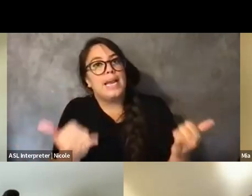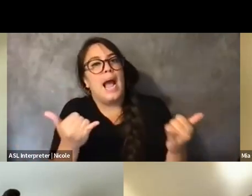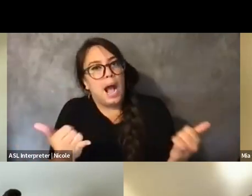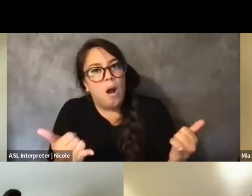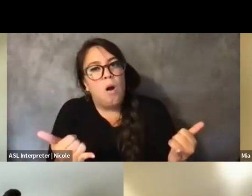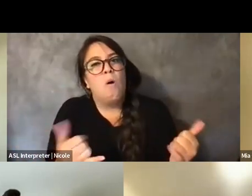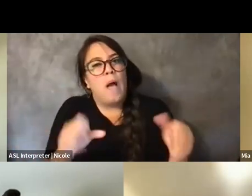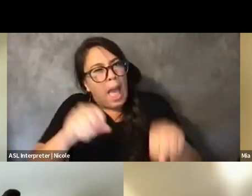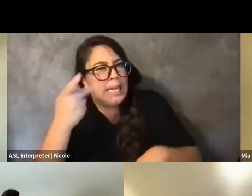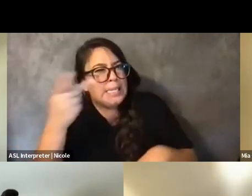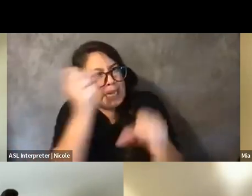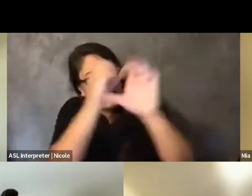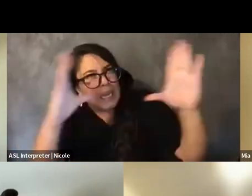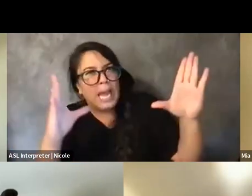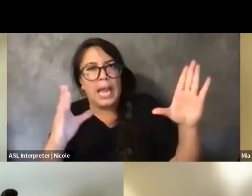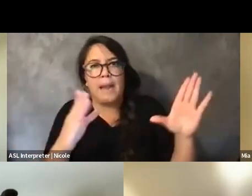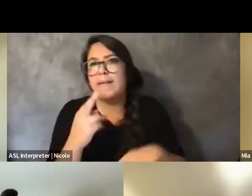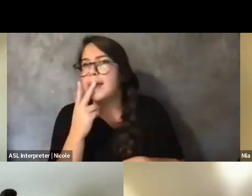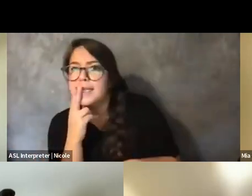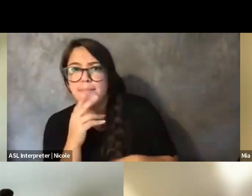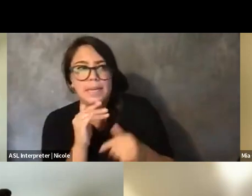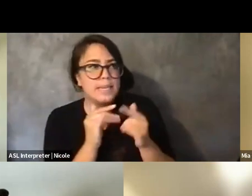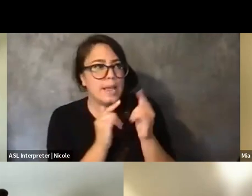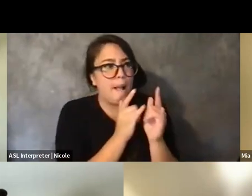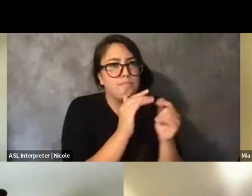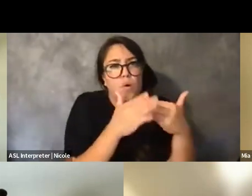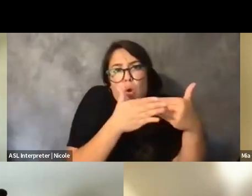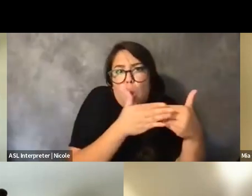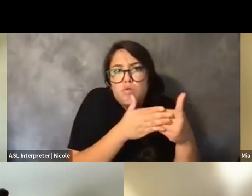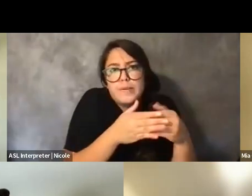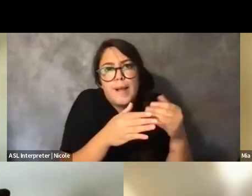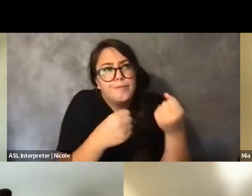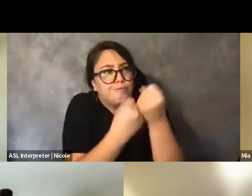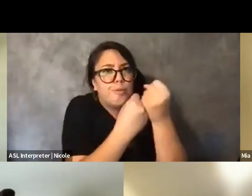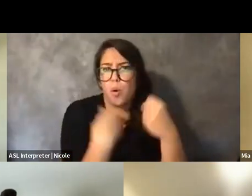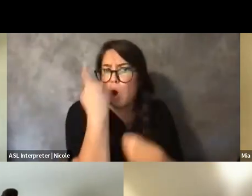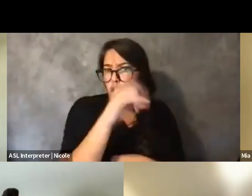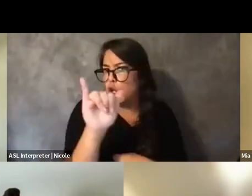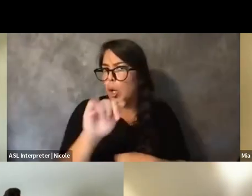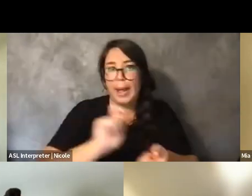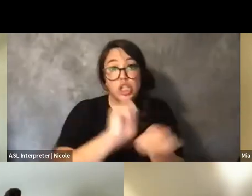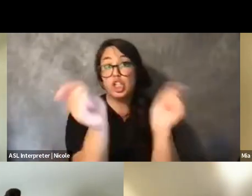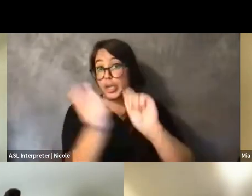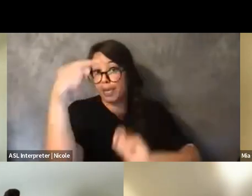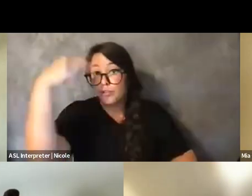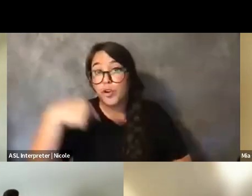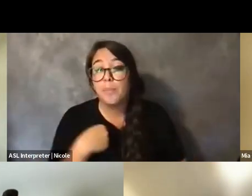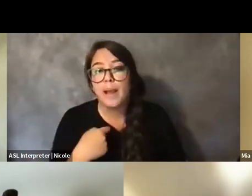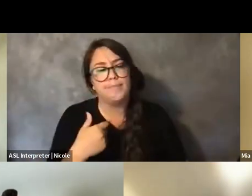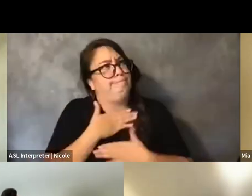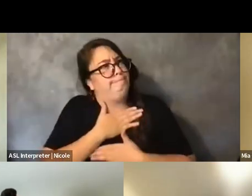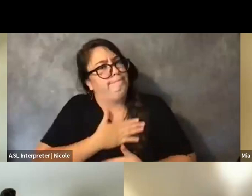And I definitely have appreciated that and, like, the unintentional or unintentional,